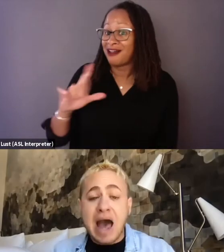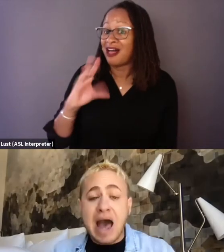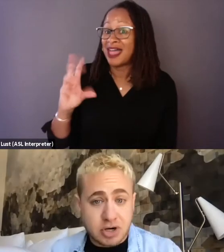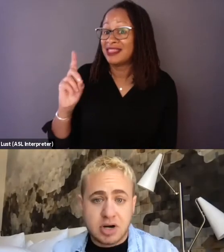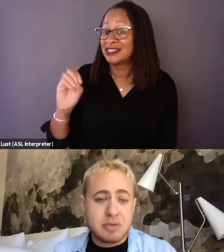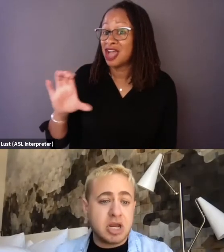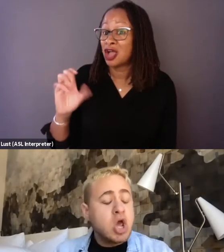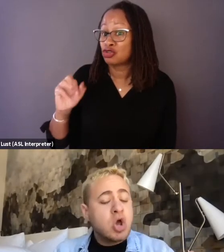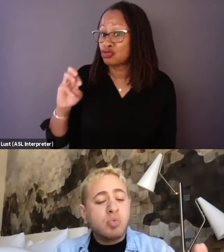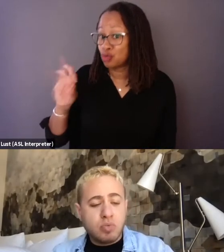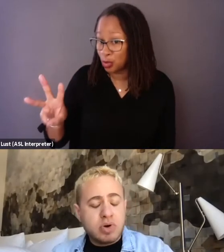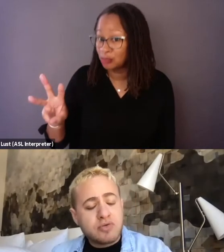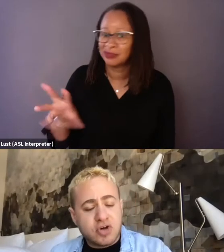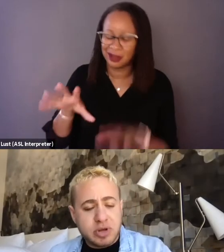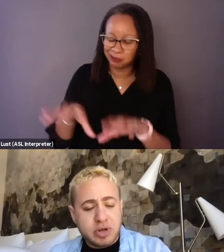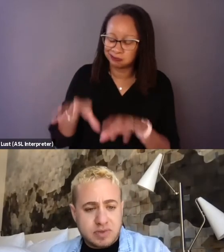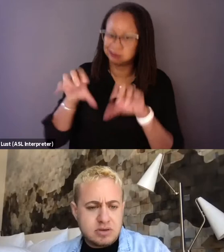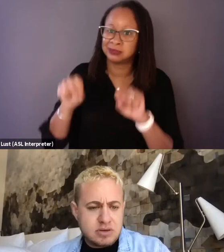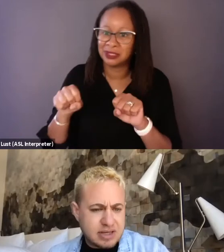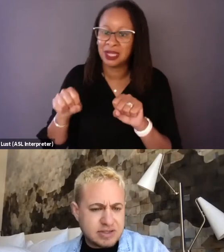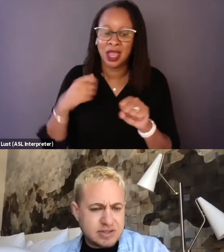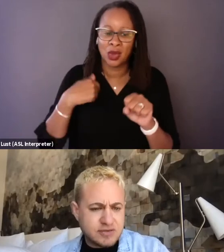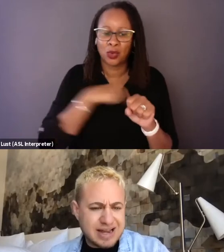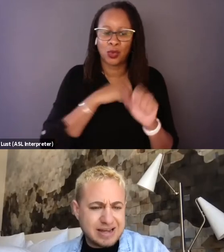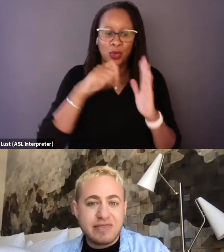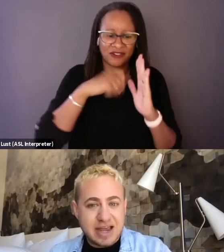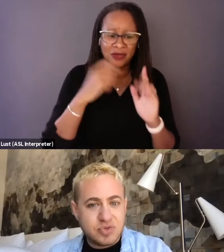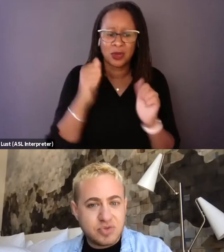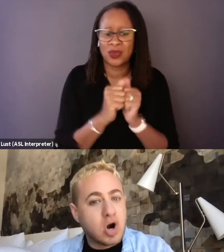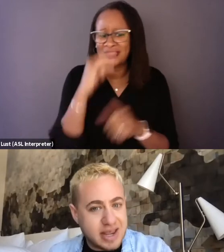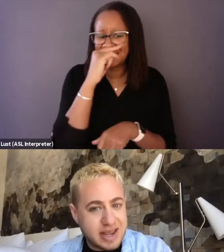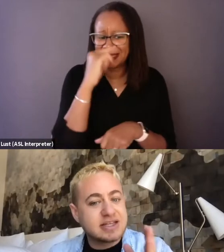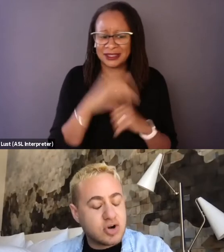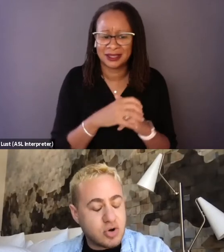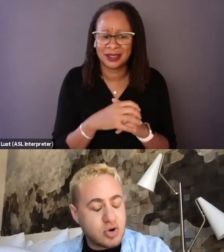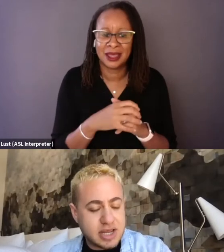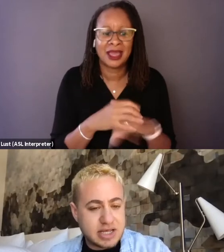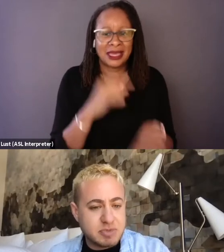captured, I mean, we were filming with the kids for like, and they were kids, they're no longer kids,